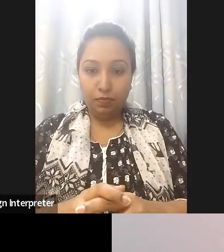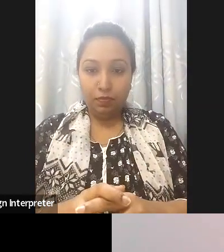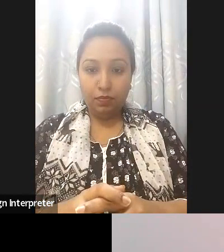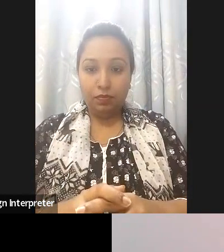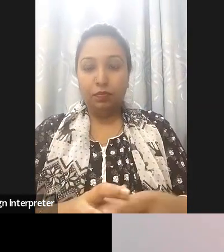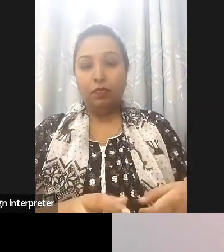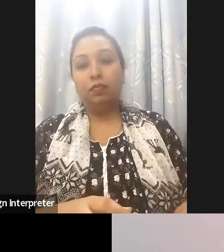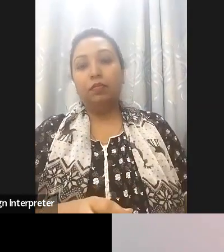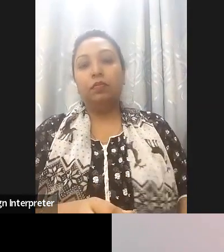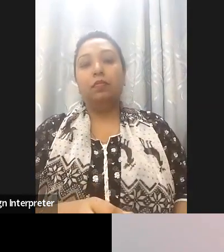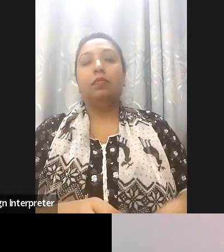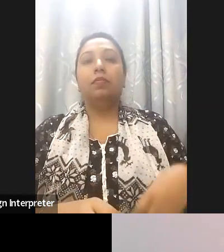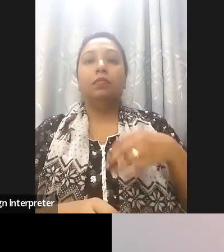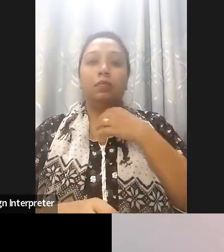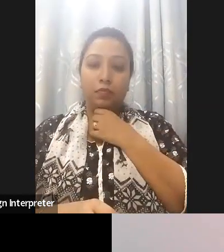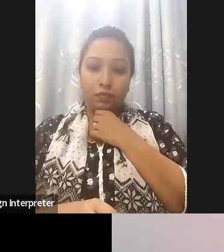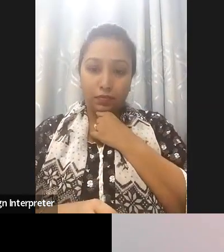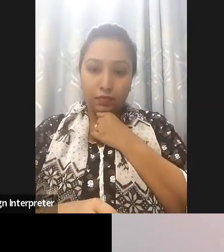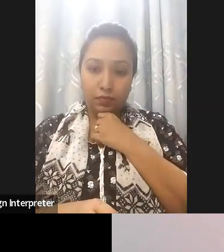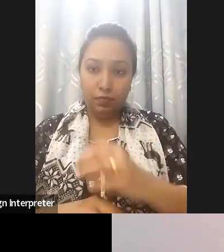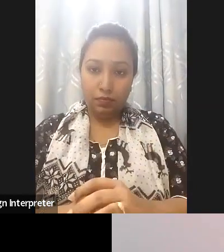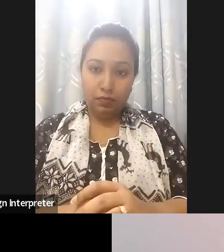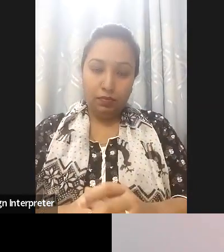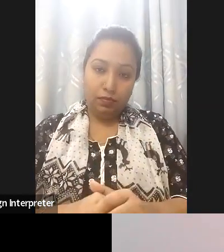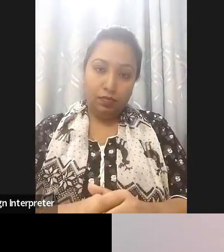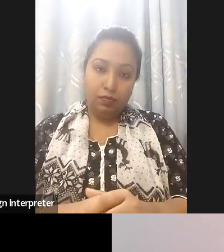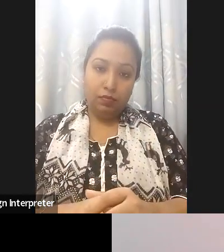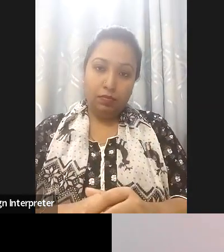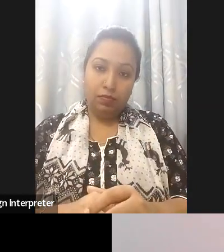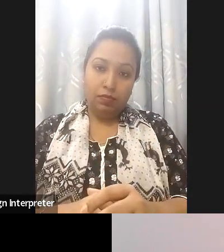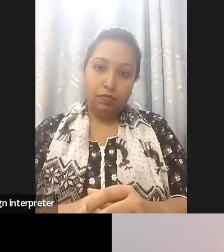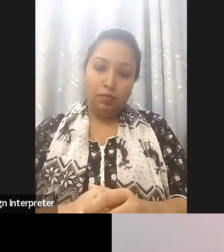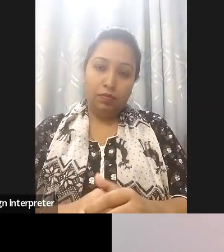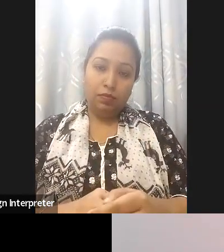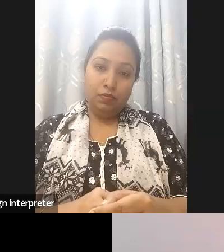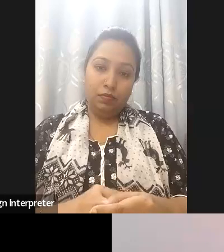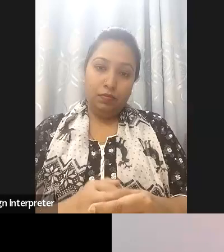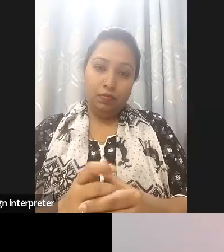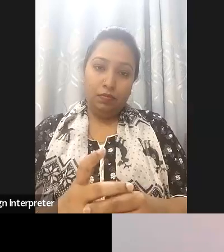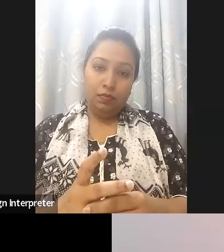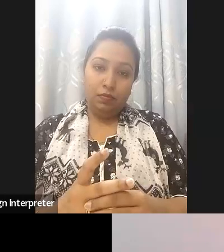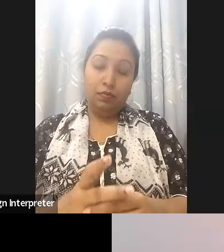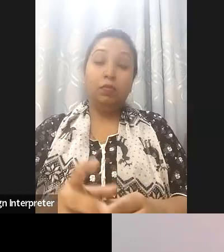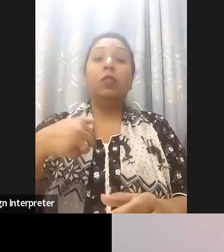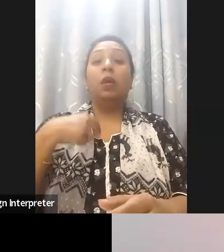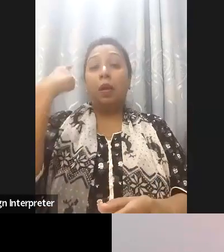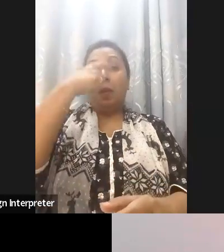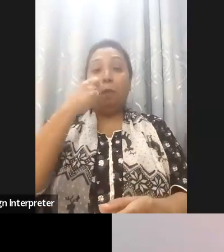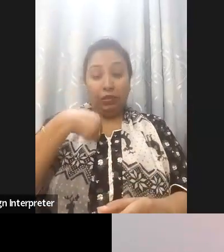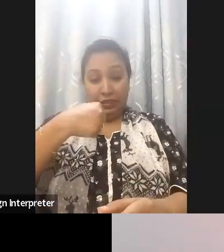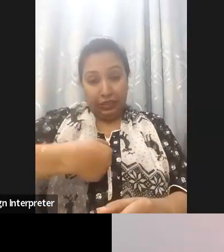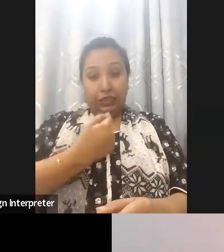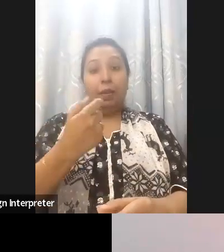there are global capacity building and knowledge sharing and exchange